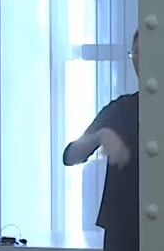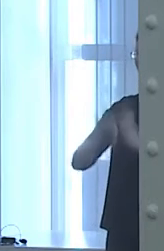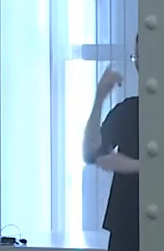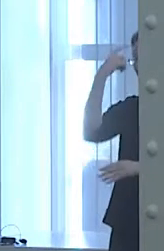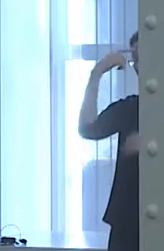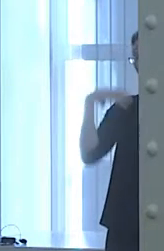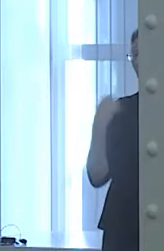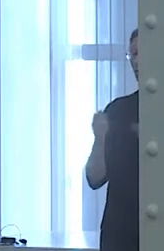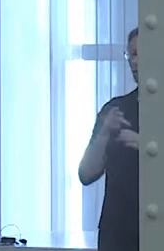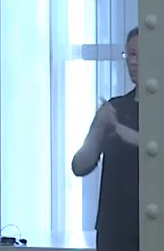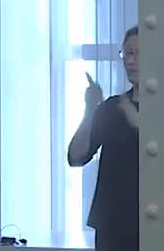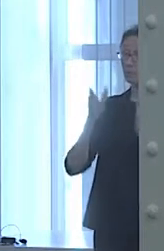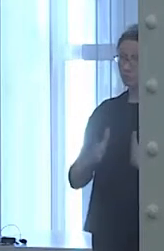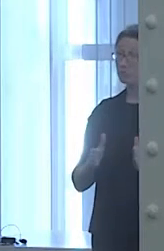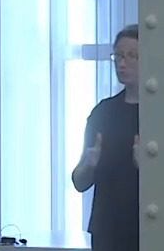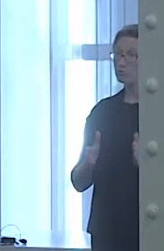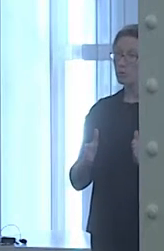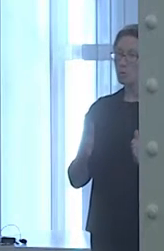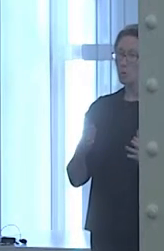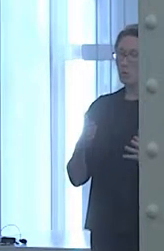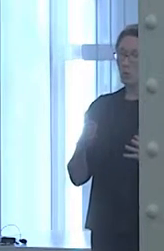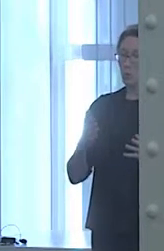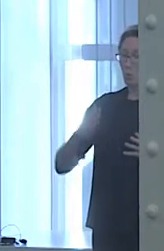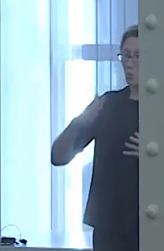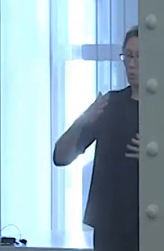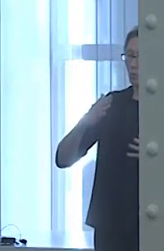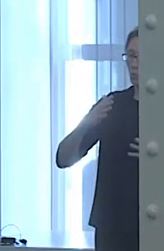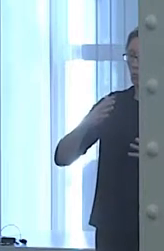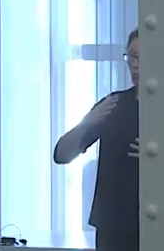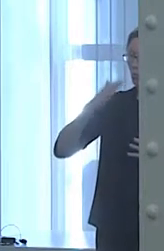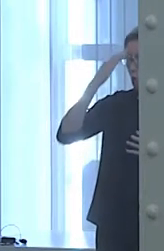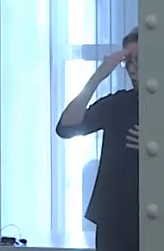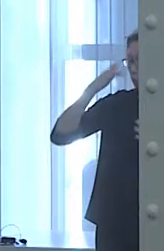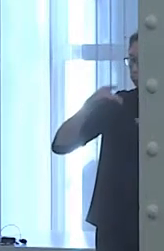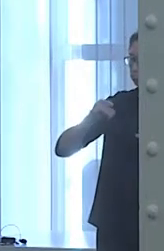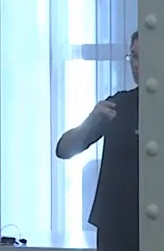who speak the patient or the patient family's language.